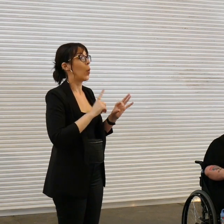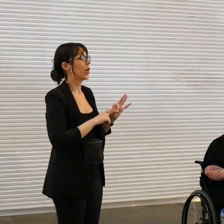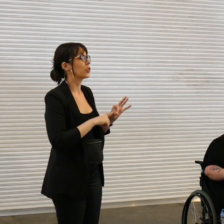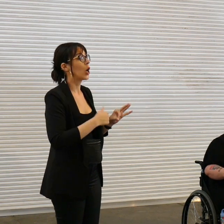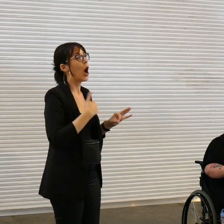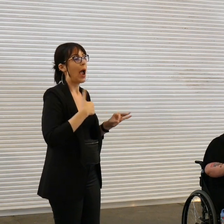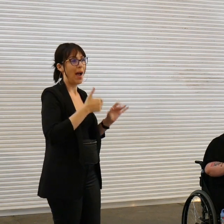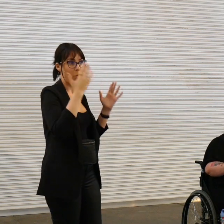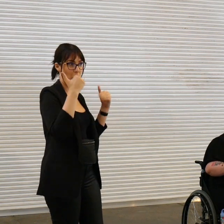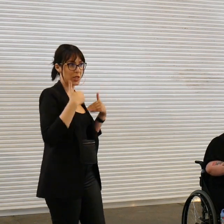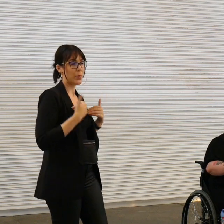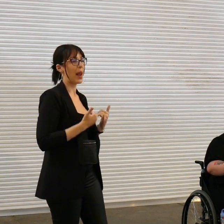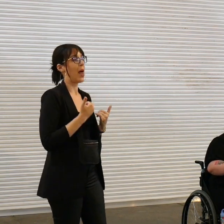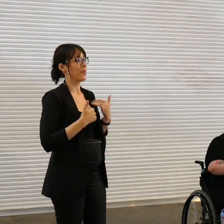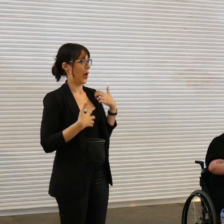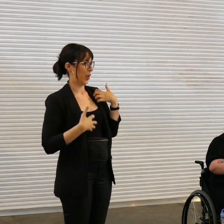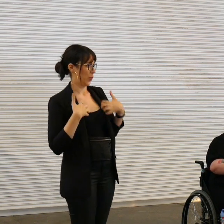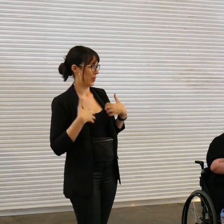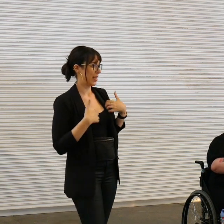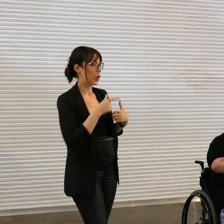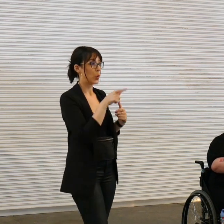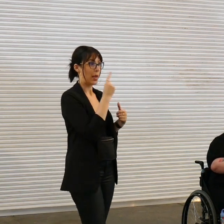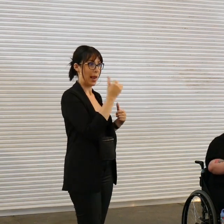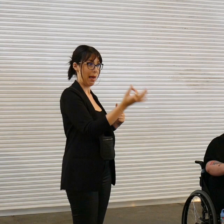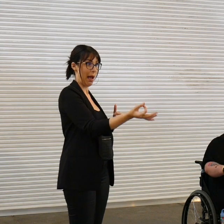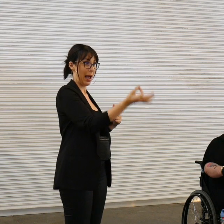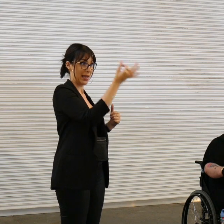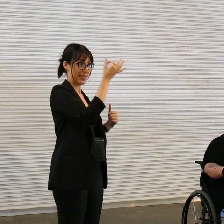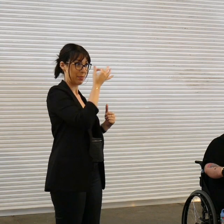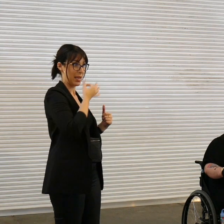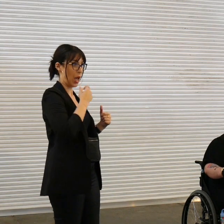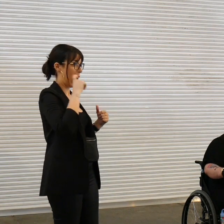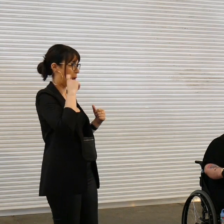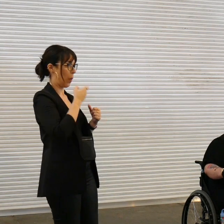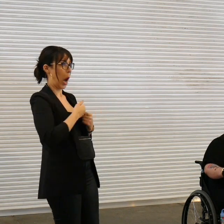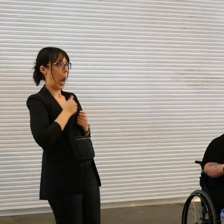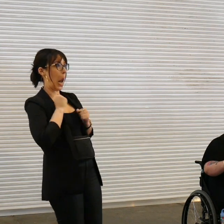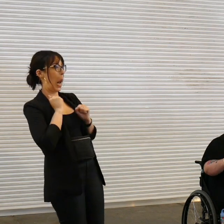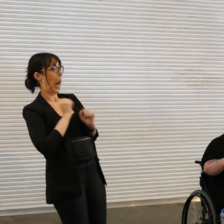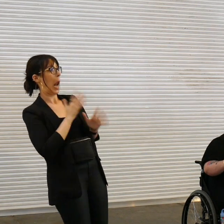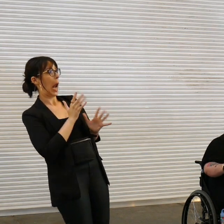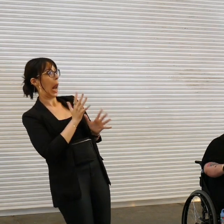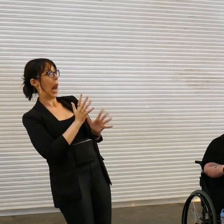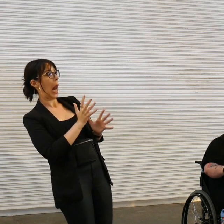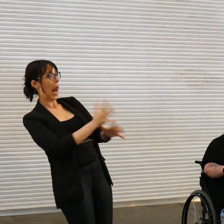it so feel free to approach me at literally any point of this show I will info dump at